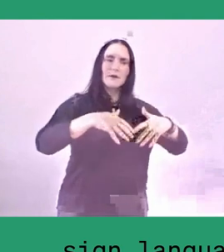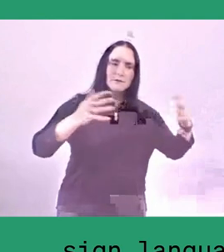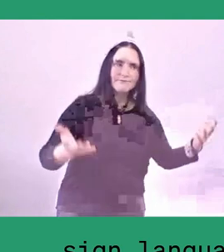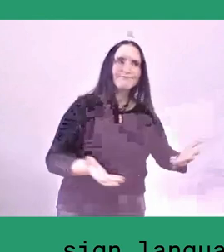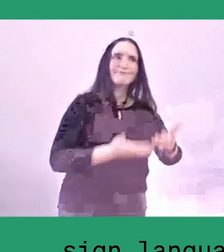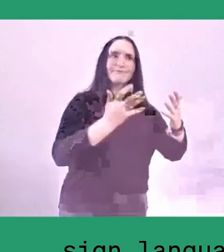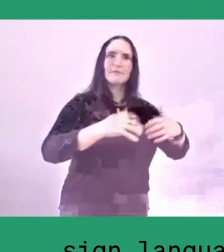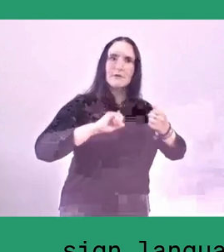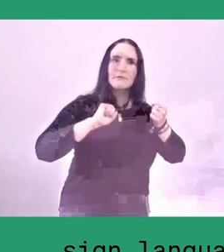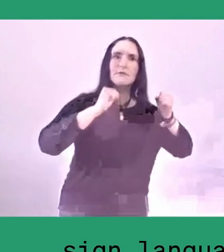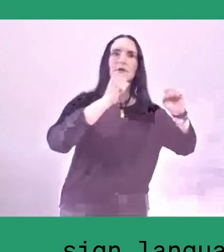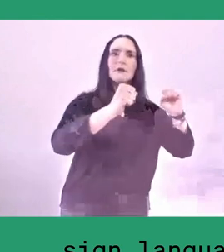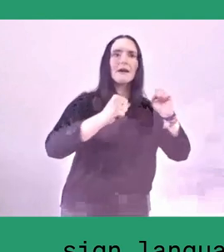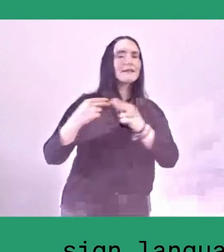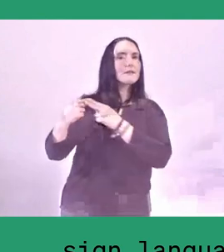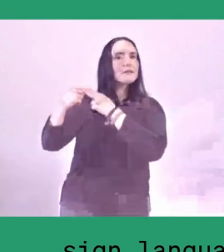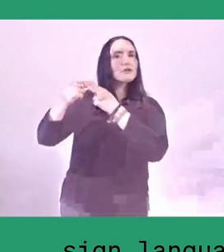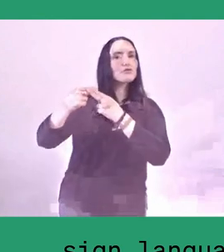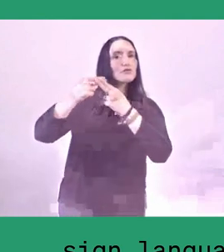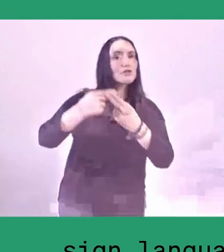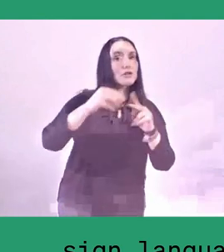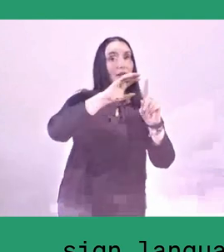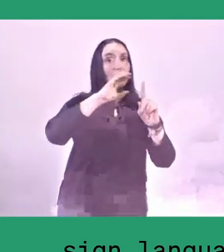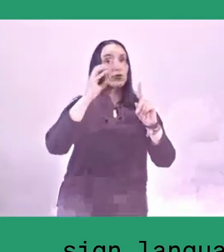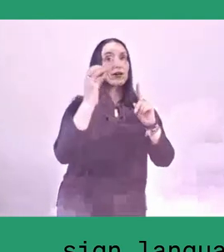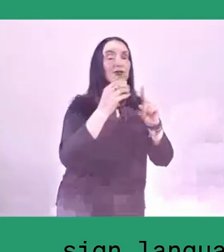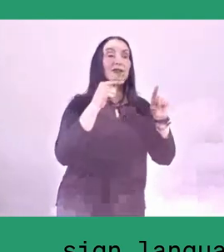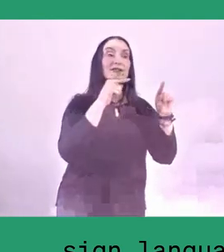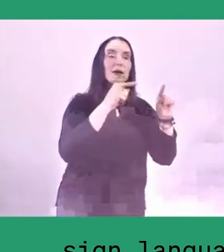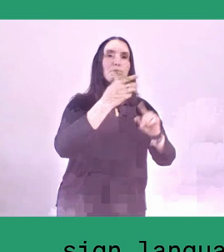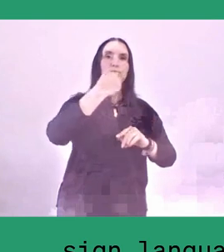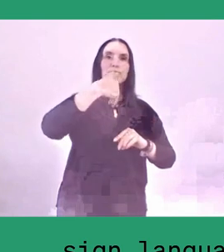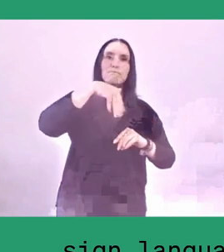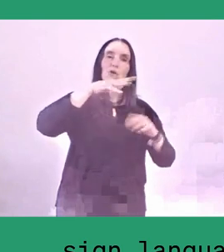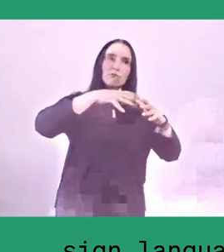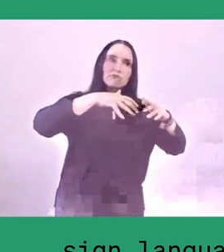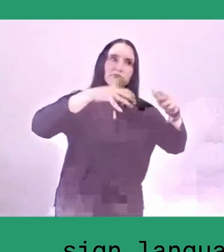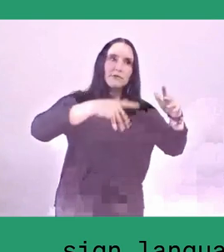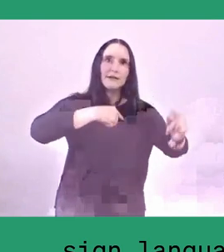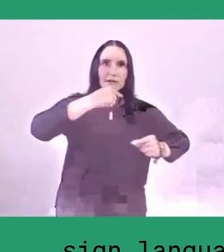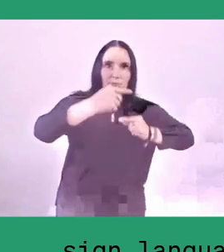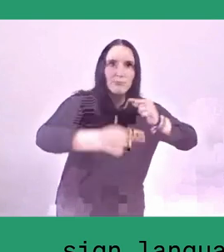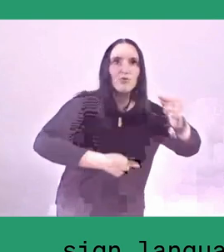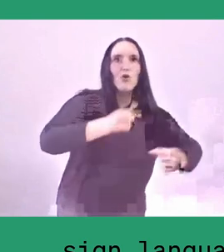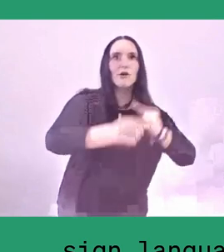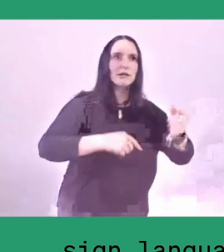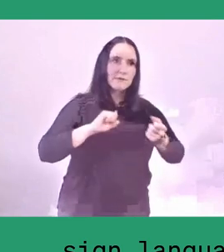they are usually the progressive ones. They are not the ones that are very narrow-minded